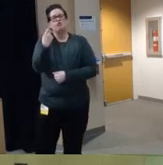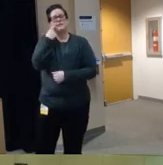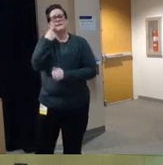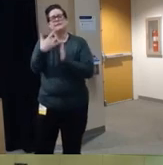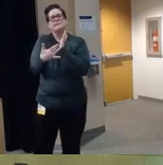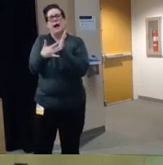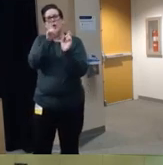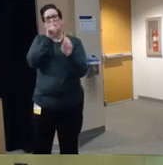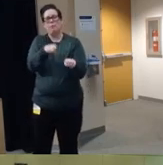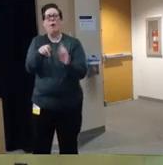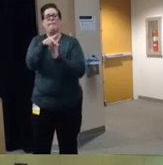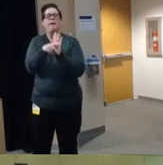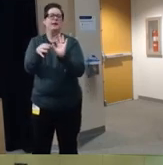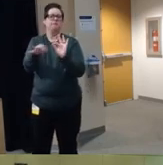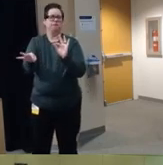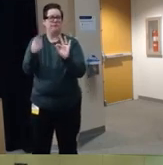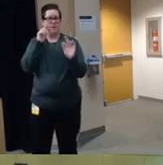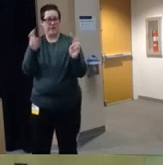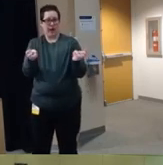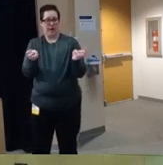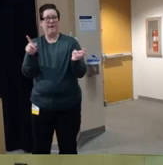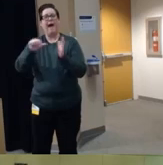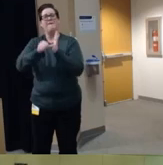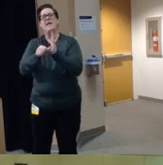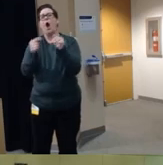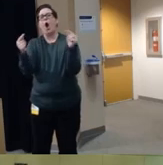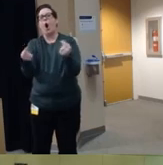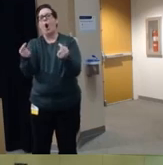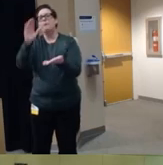statement on topic they're really emphasizing a harm reduction approach um which is what we see